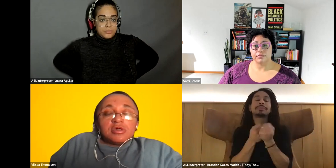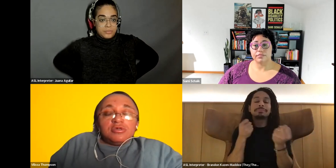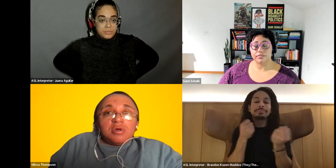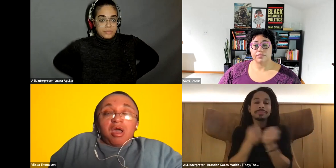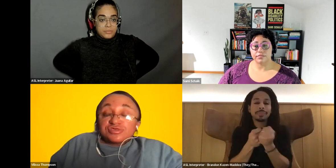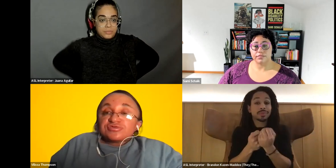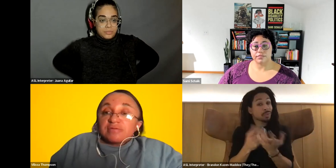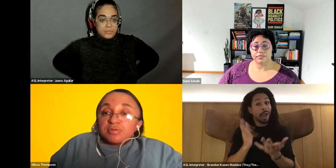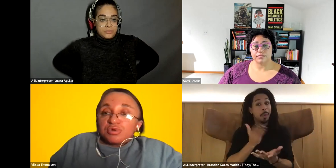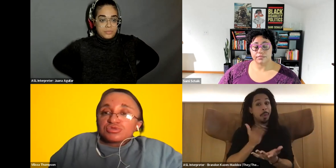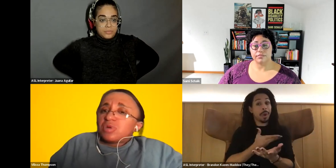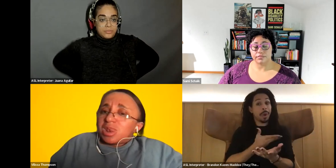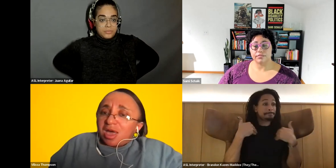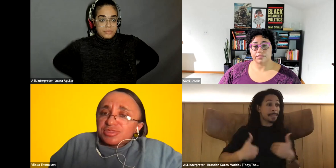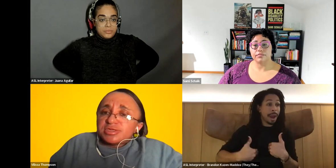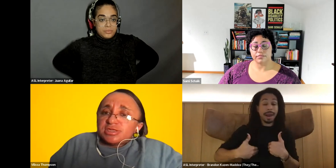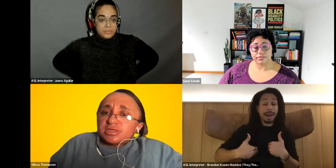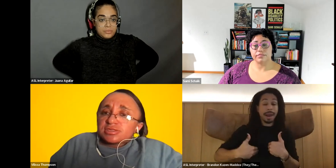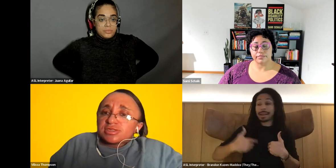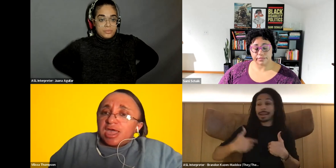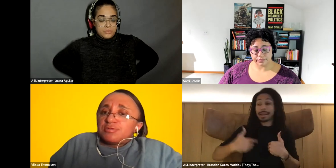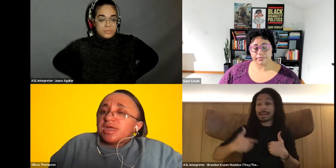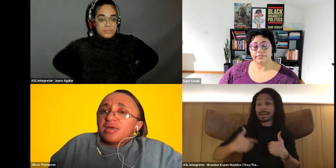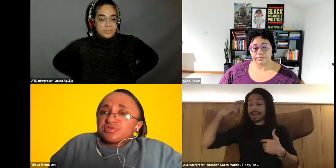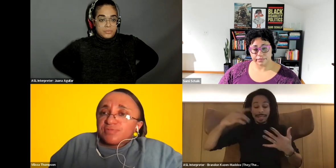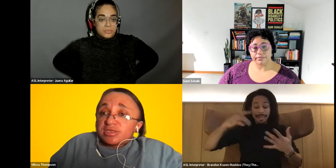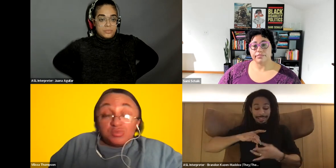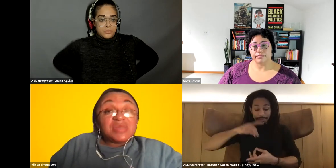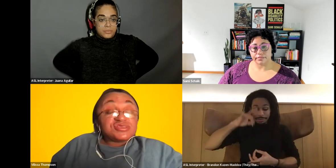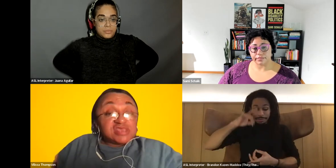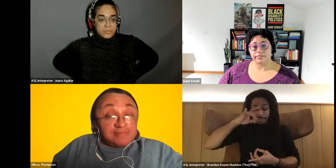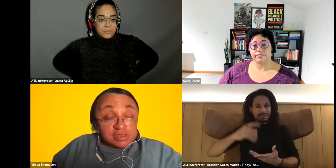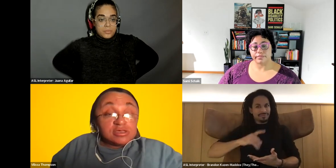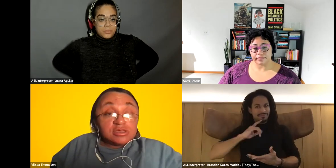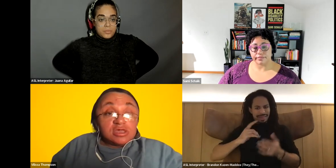Vilissa Thompson: you know, are susceptible to a lot of things that if we had the space and we had the safety.